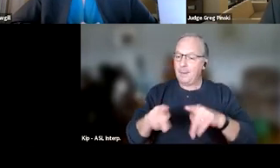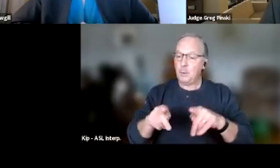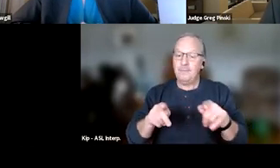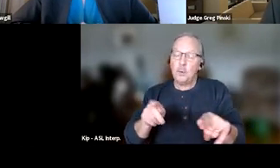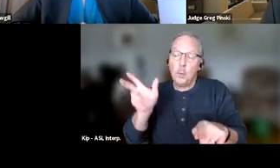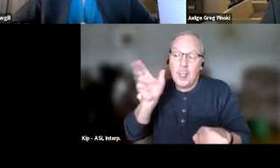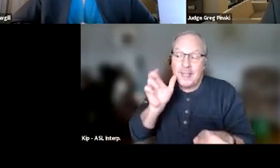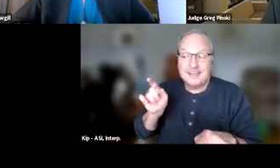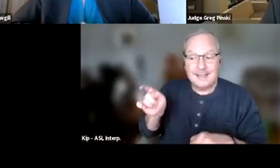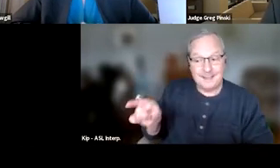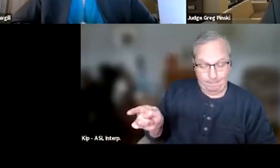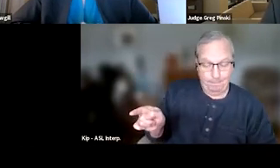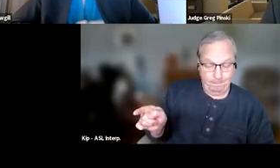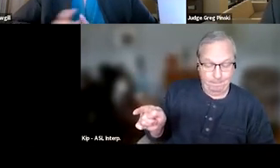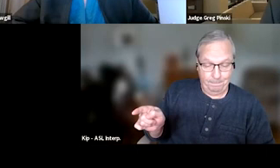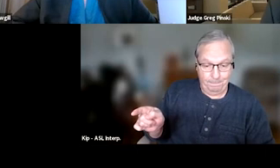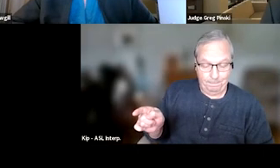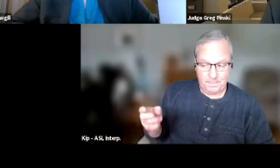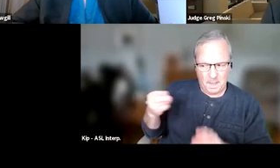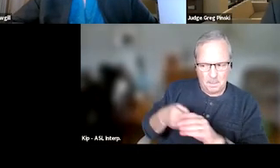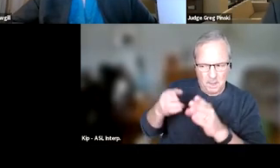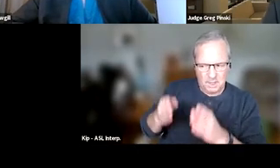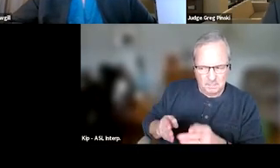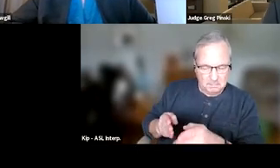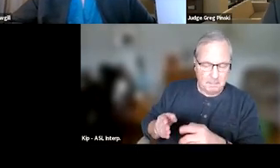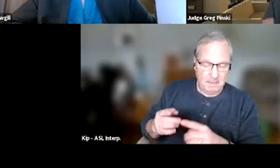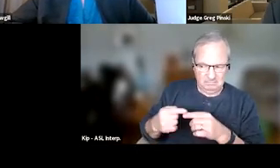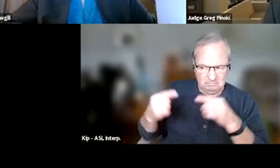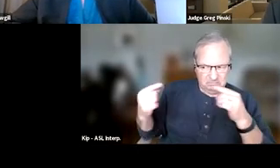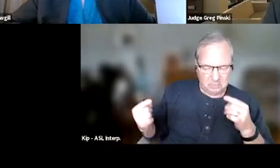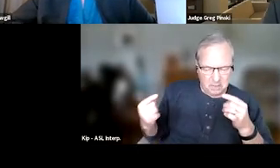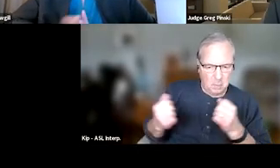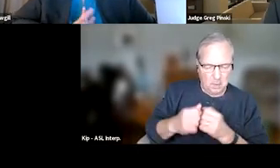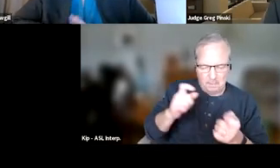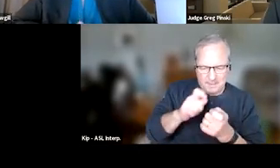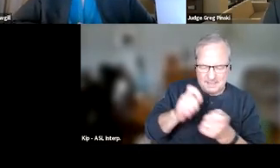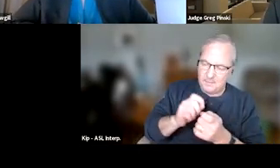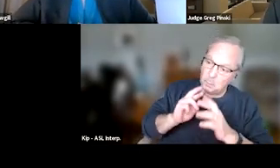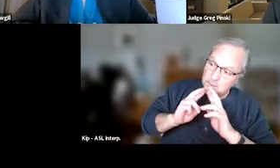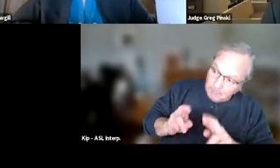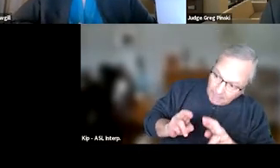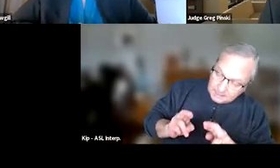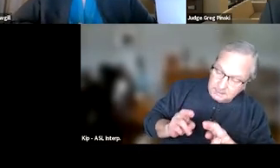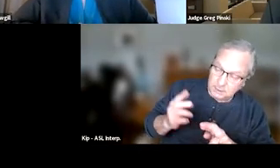And our participants, while they may disagree with a particular response that we have to one of their behaviors,